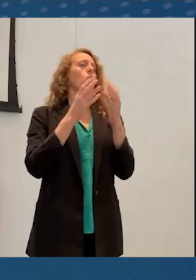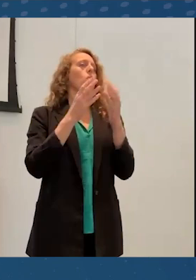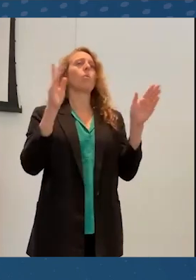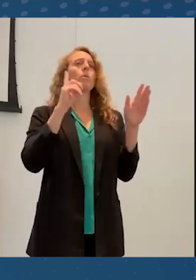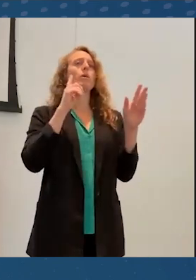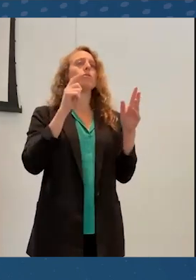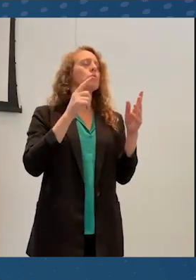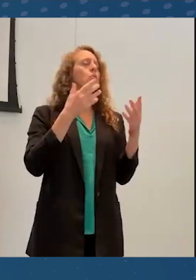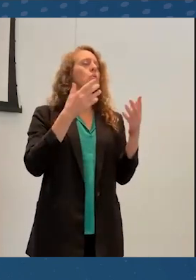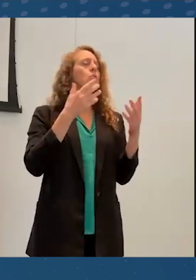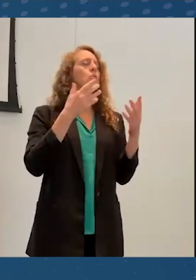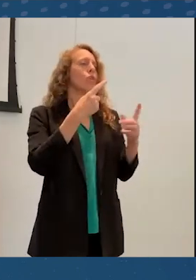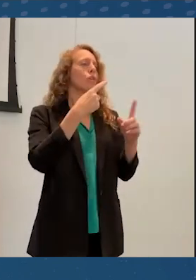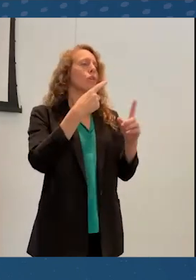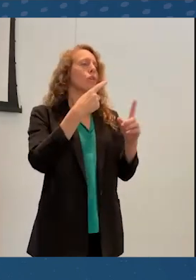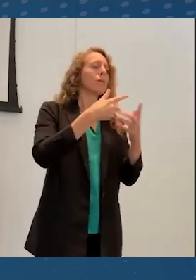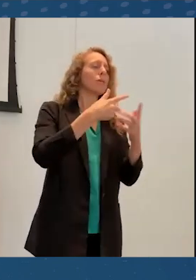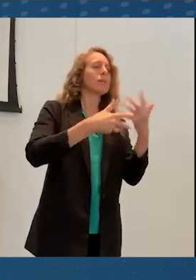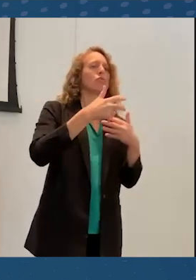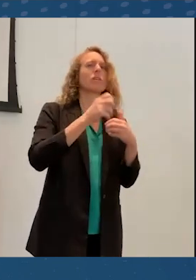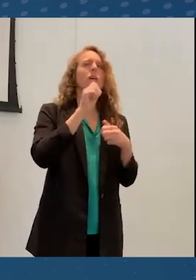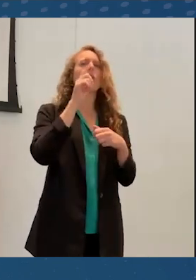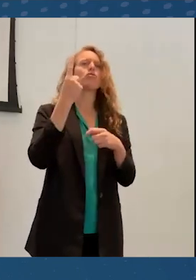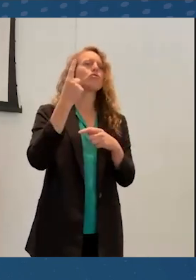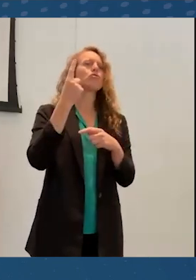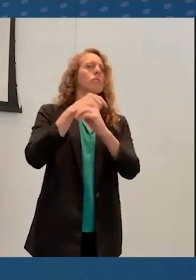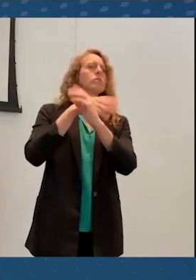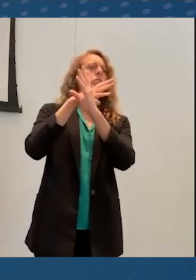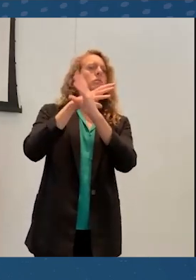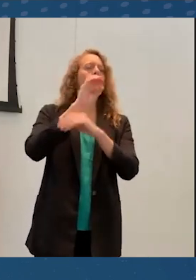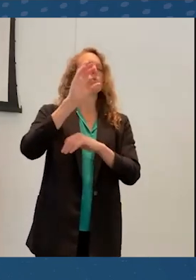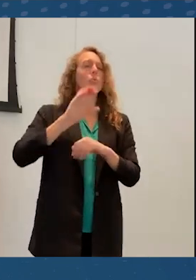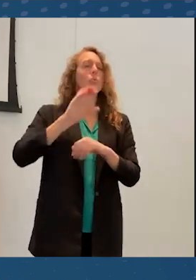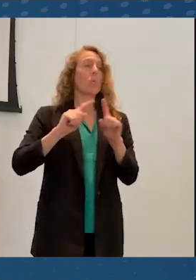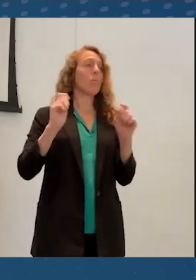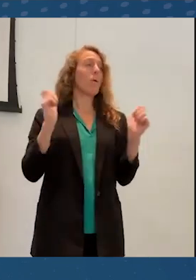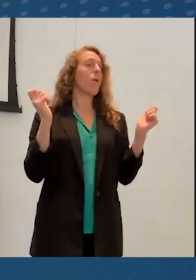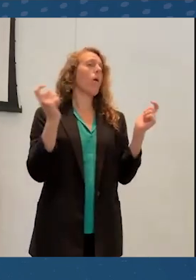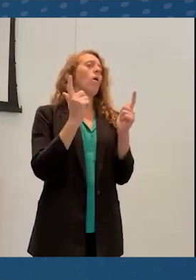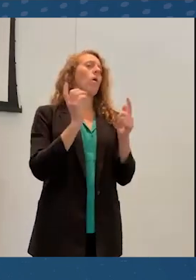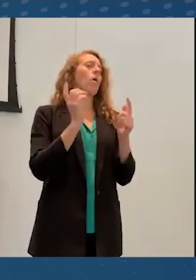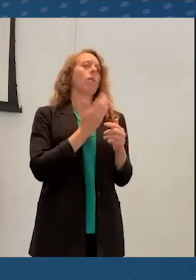to good interactions than just video conferencing or Zoom. But all of our results emphasize that people